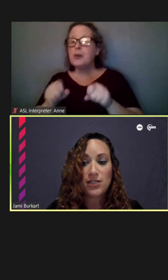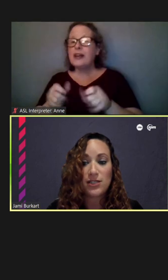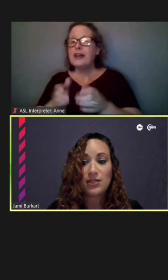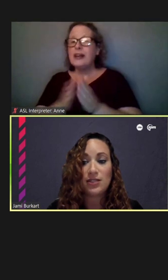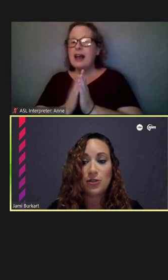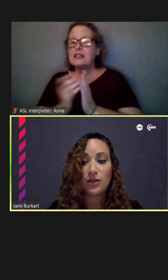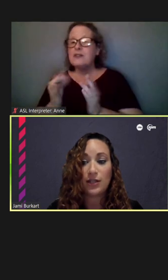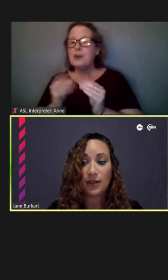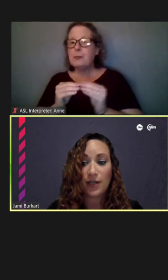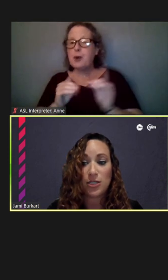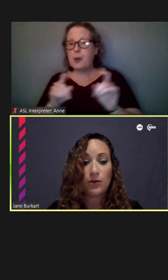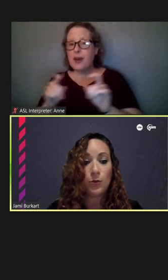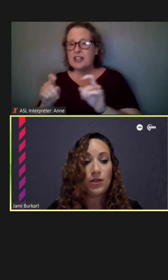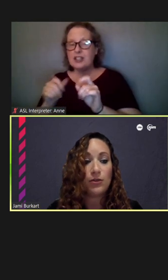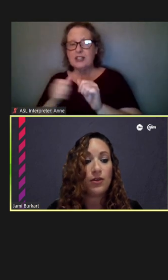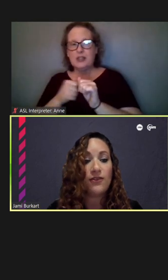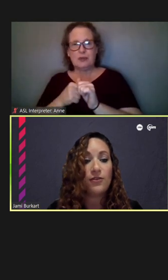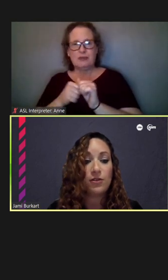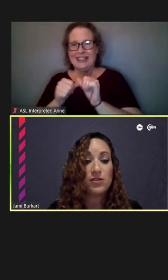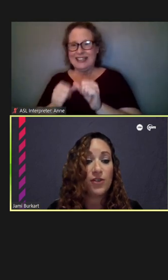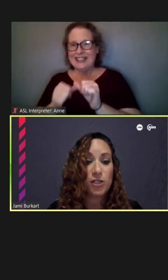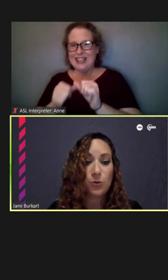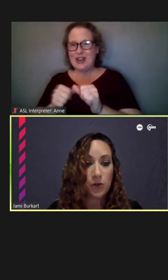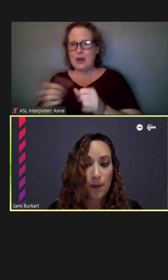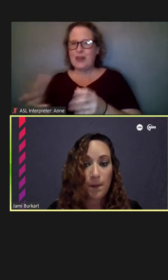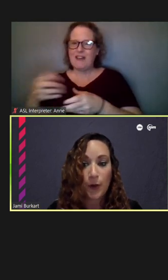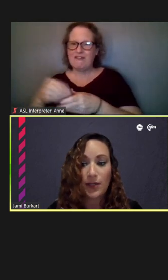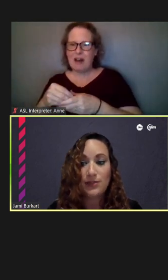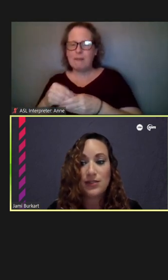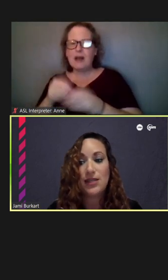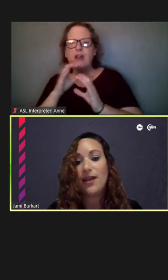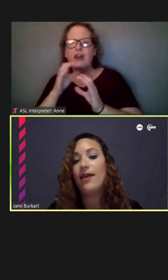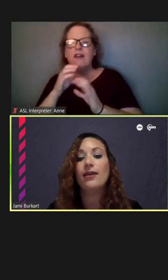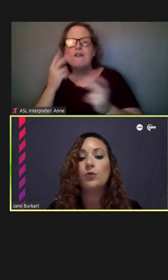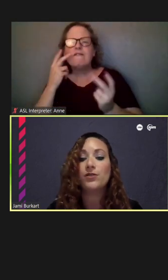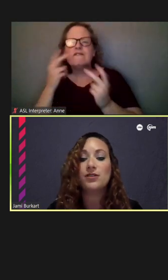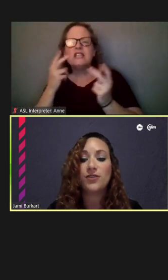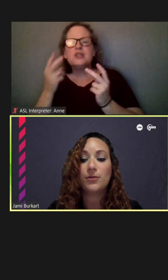to continue the engagement, really looking for those visual components, and once you've